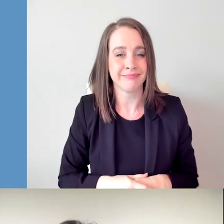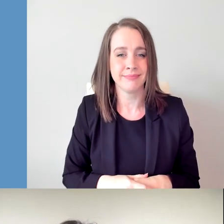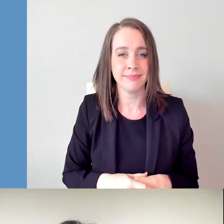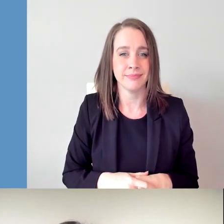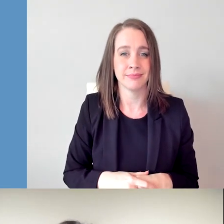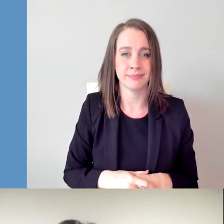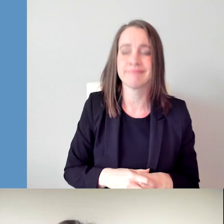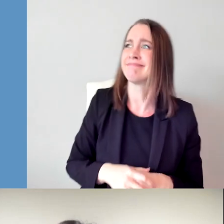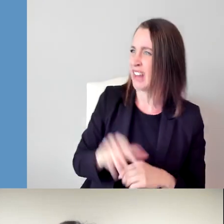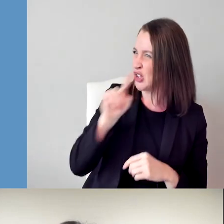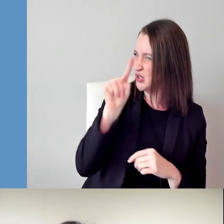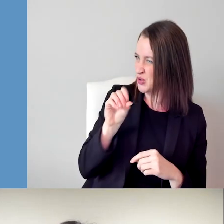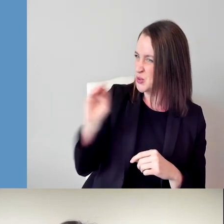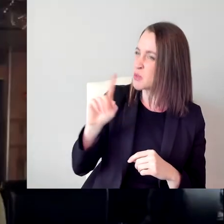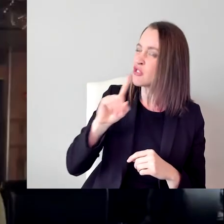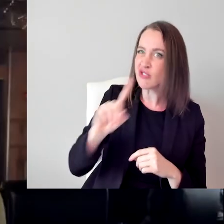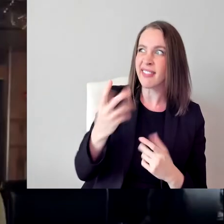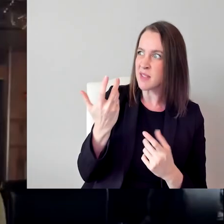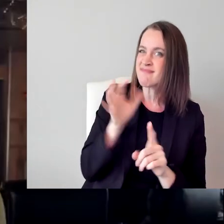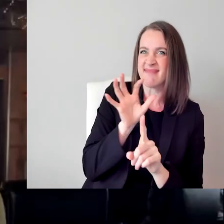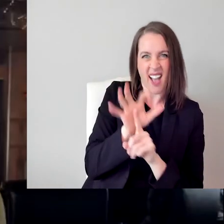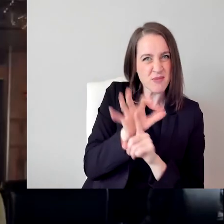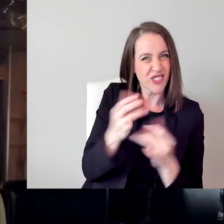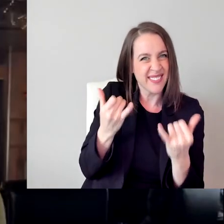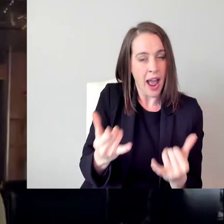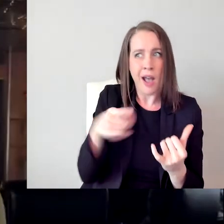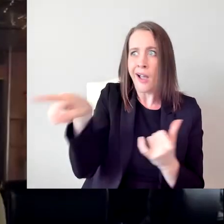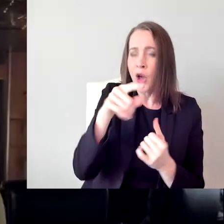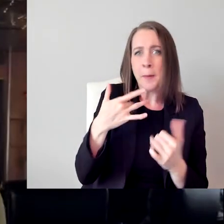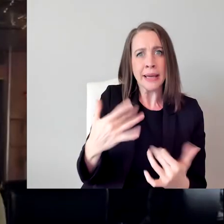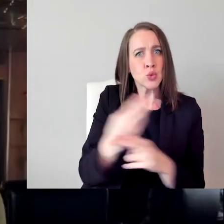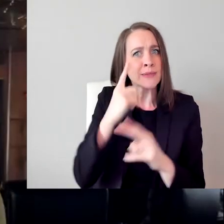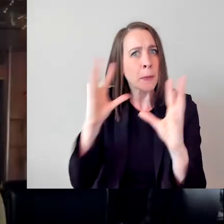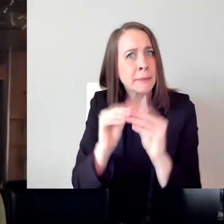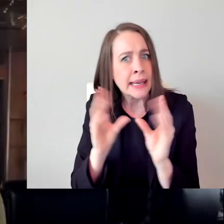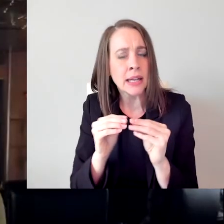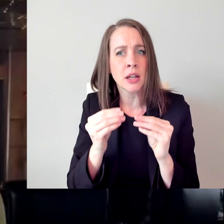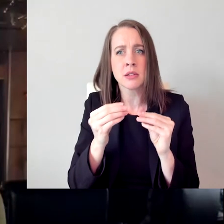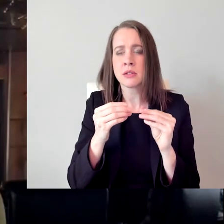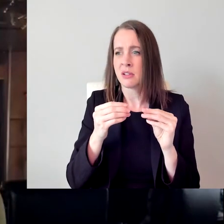Everyone is using it for meetings, and they're becoming more comfortable with the idea.